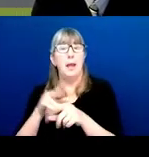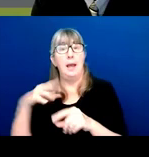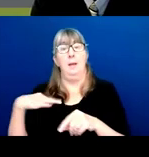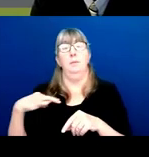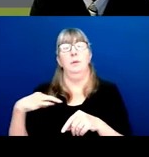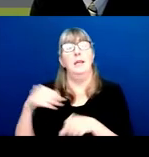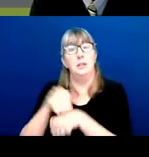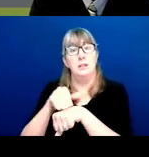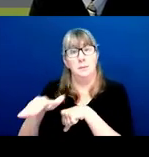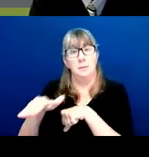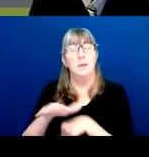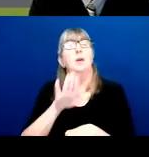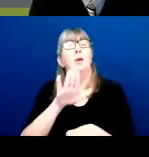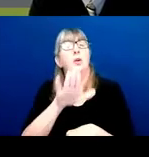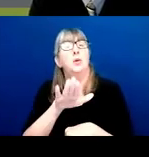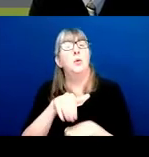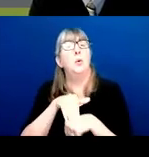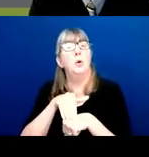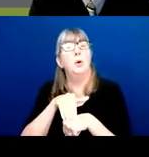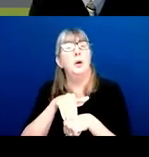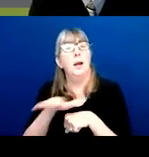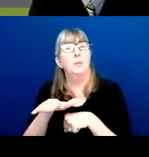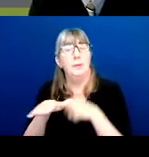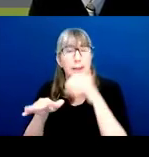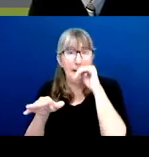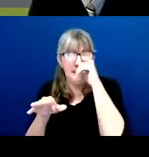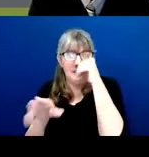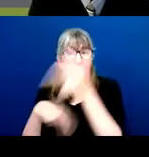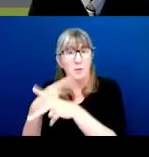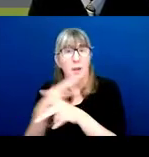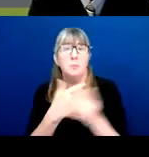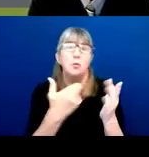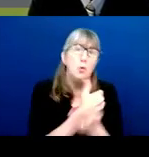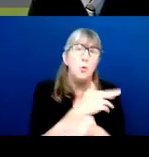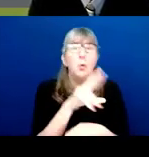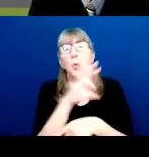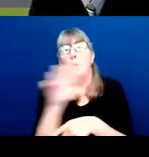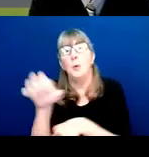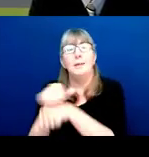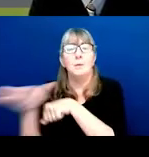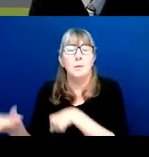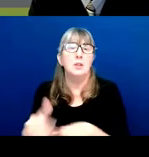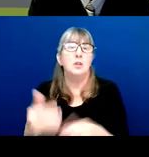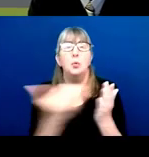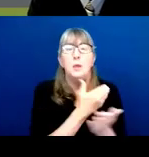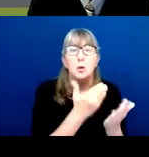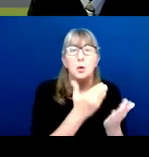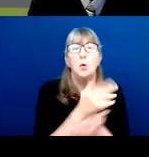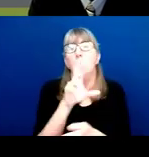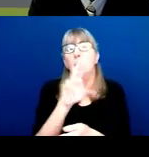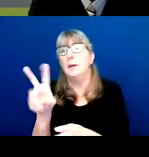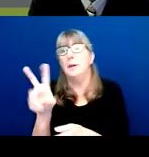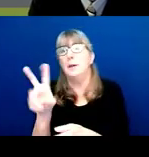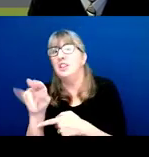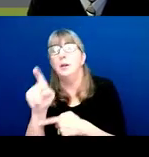your application type, so new, resubmission, renewal, revision, it must be listed on the FOA,